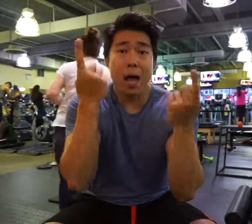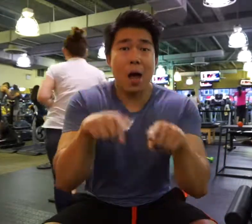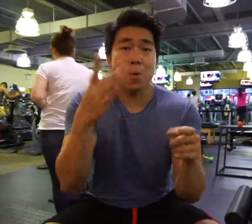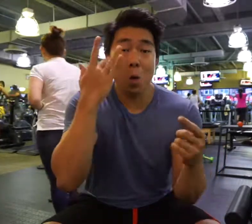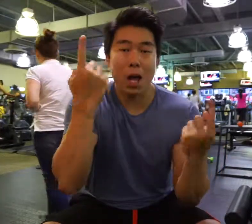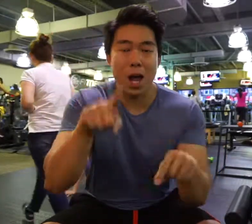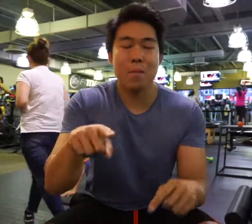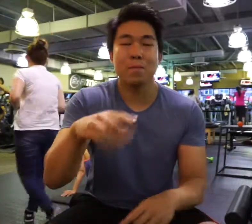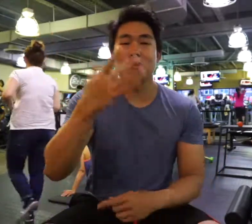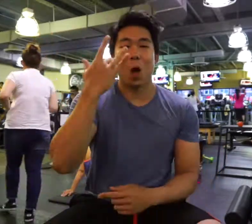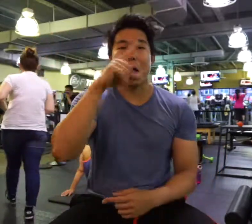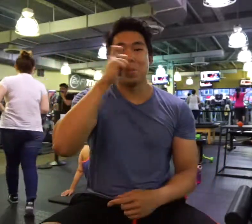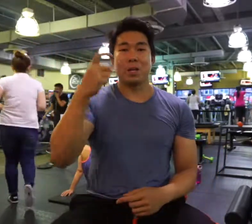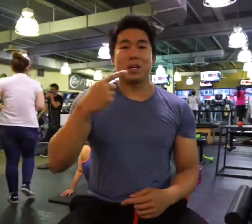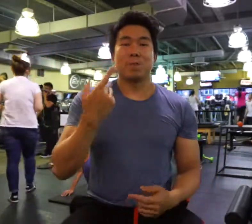What is the cause you may ask?